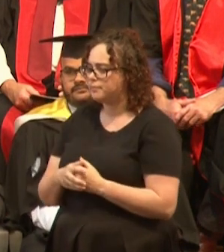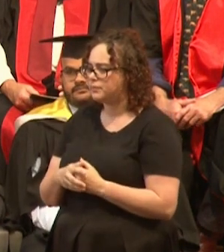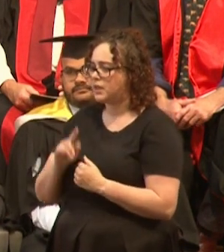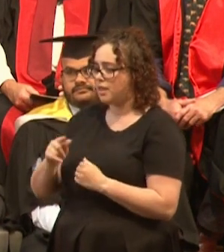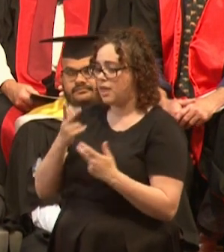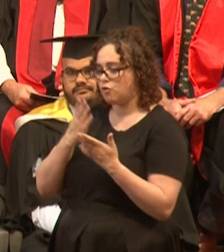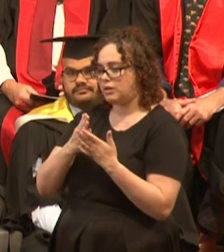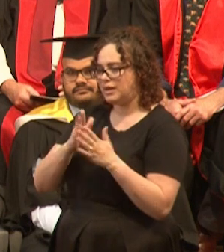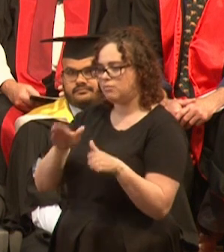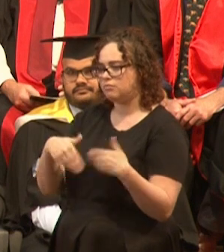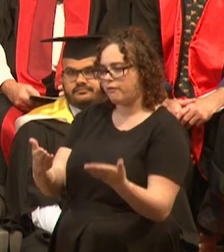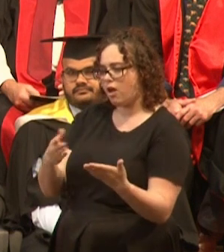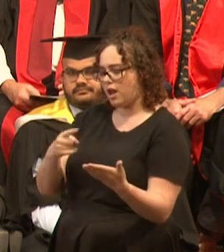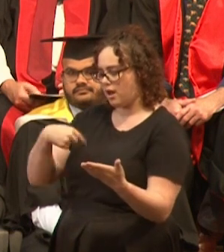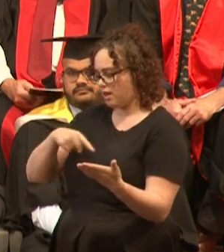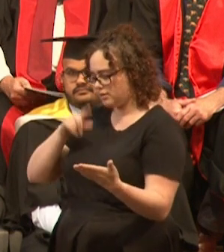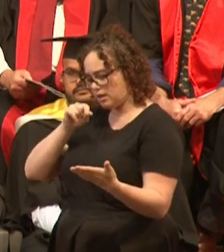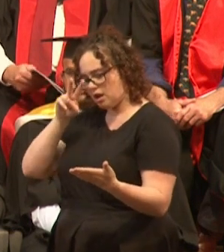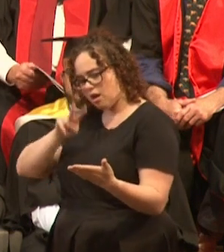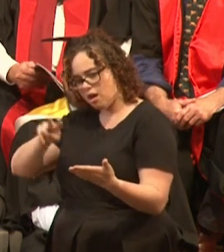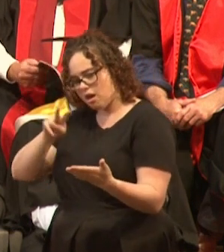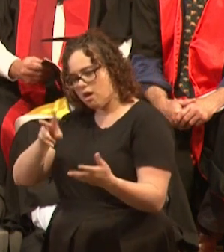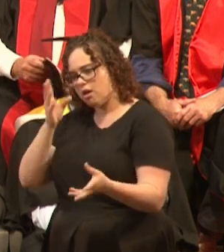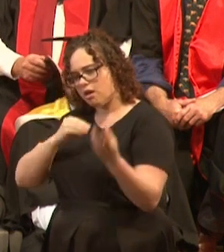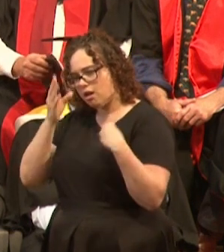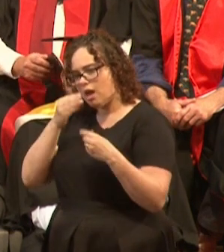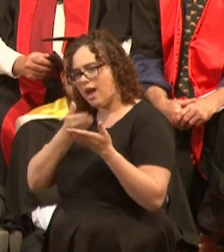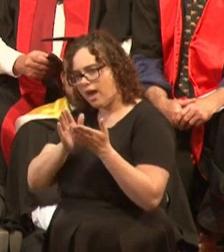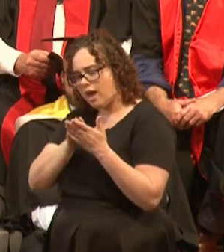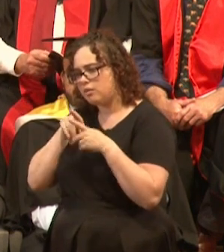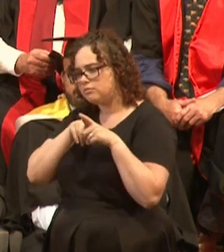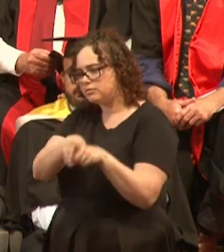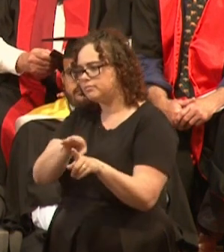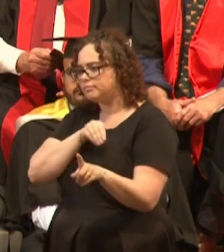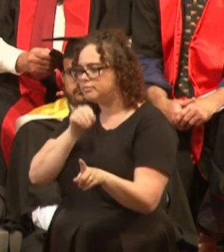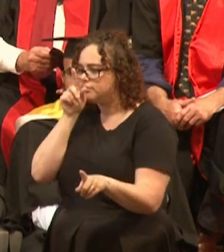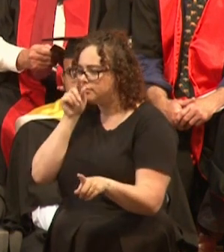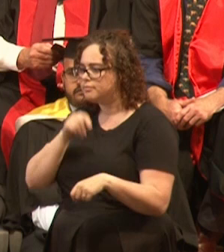I'm so excited at the possibility and the possible legacies that you might leave.